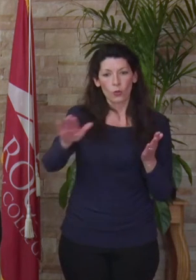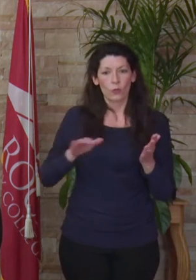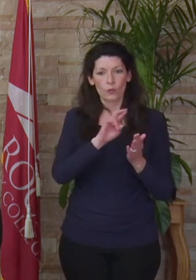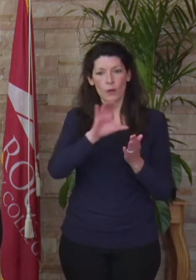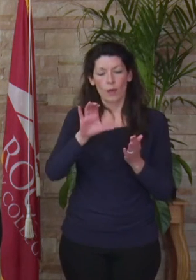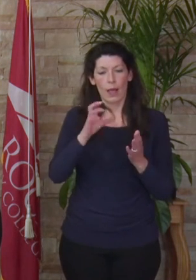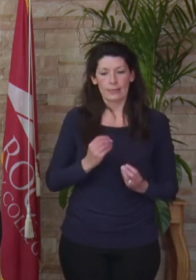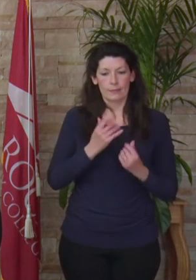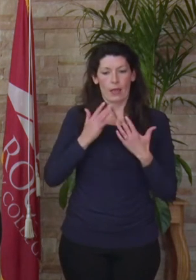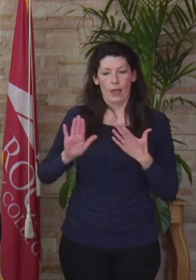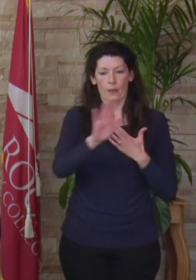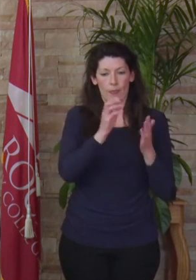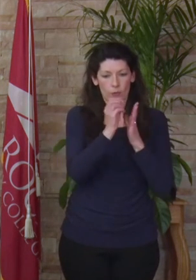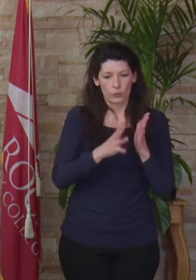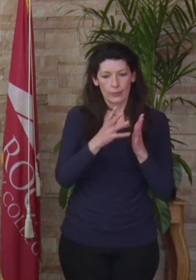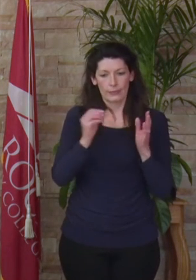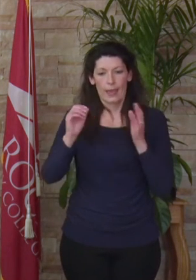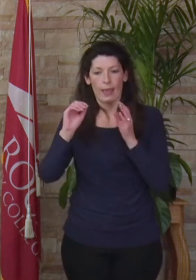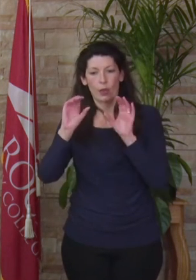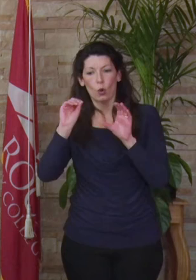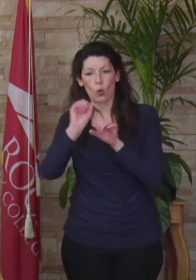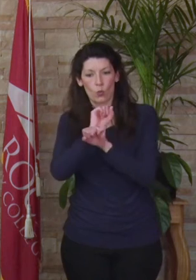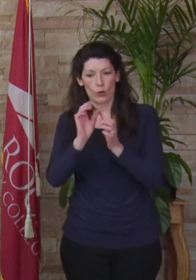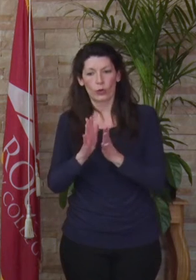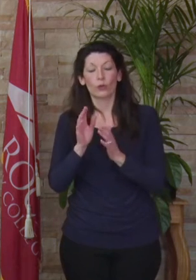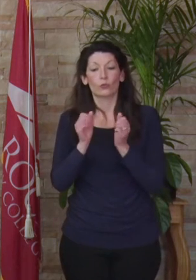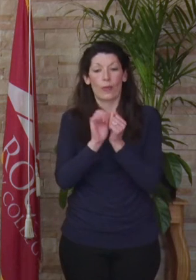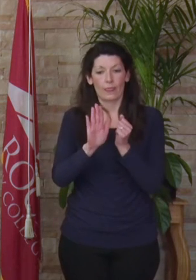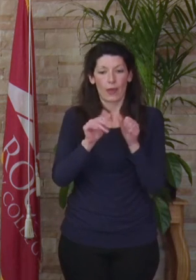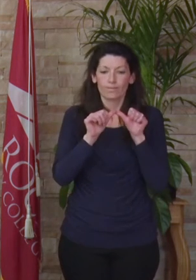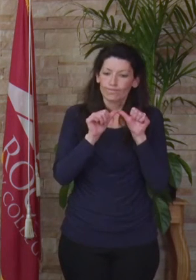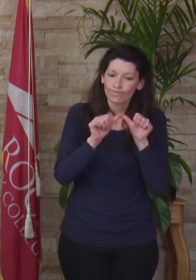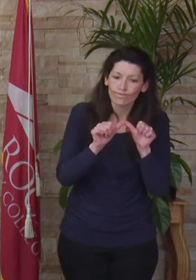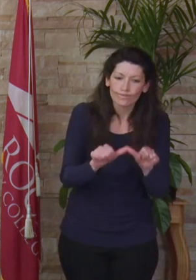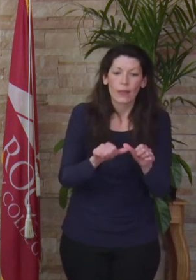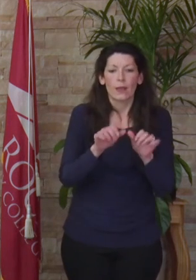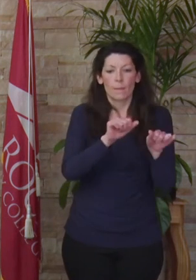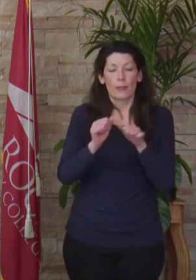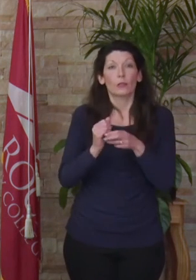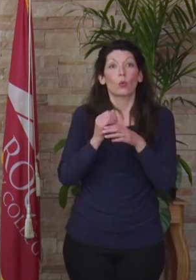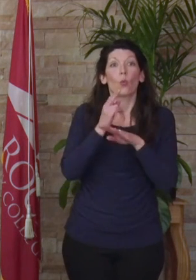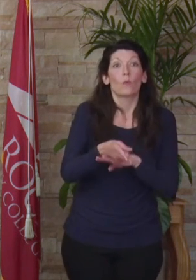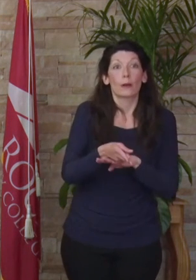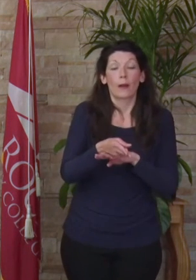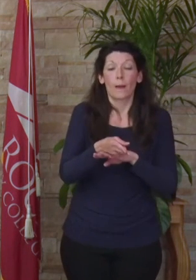students and colleagues with their perseverance, ability to overcome considerable obstacles,